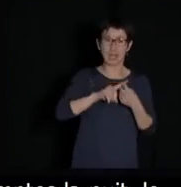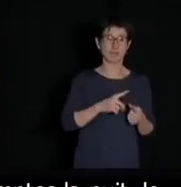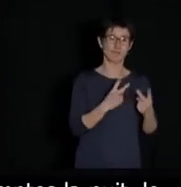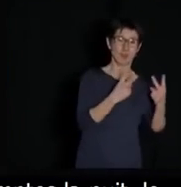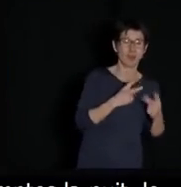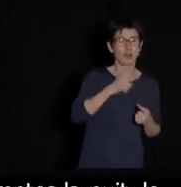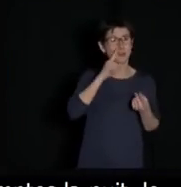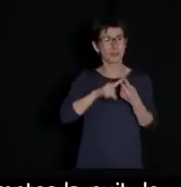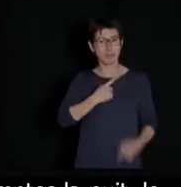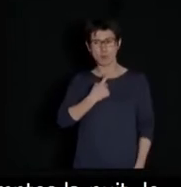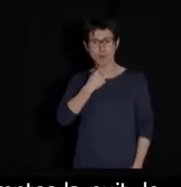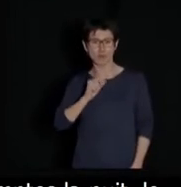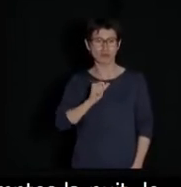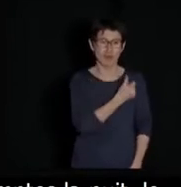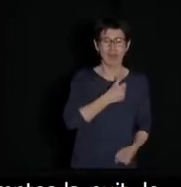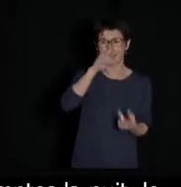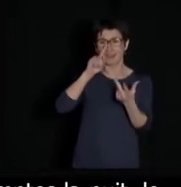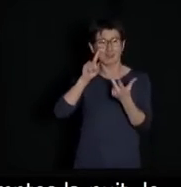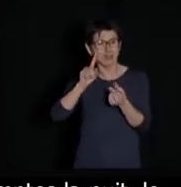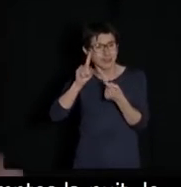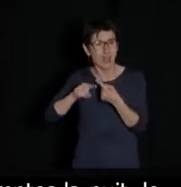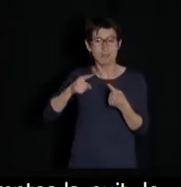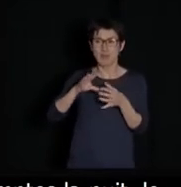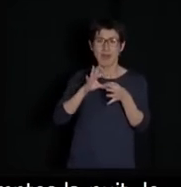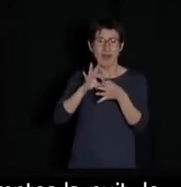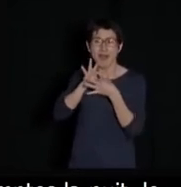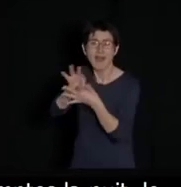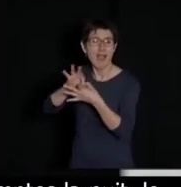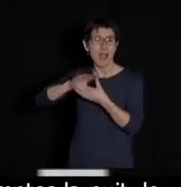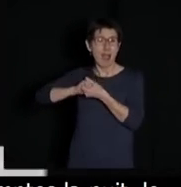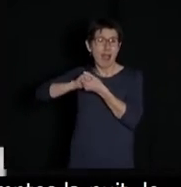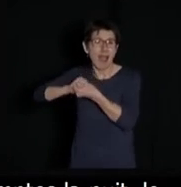An invasion of our tastes, of our customs, of our social relations, of our friend lists.